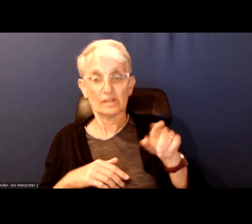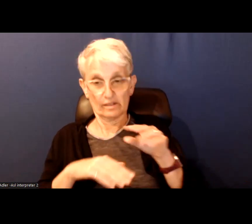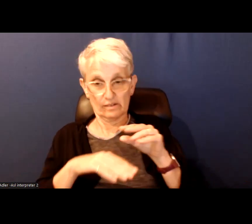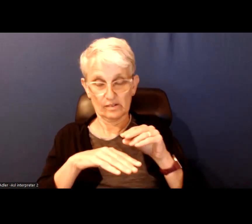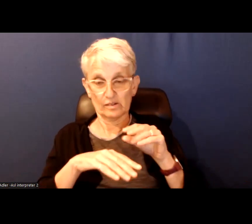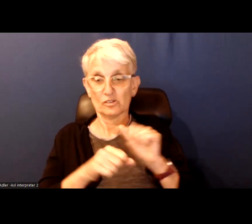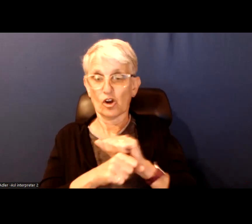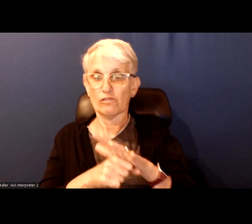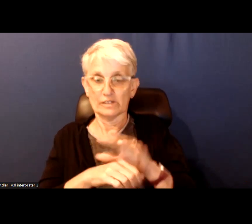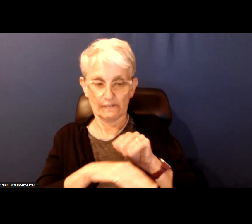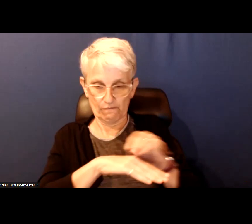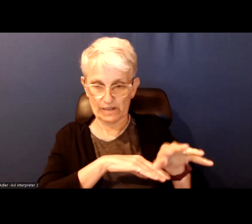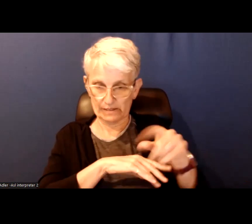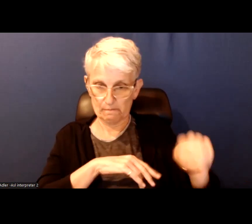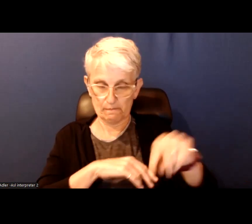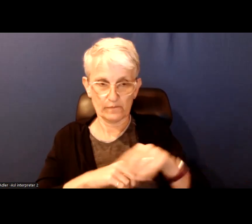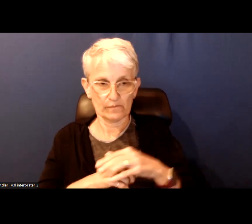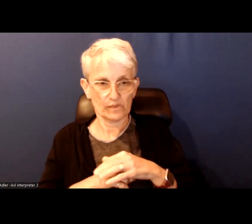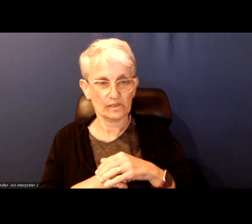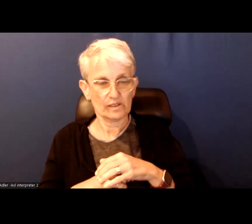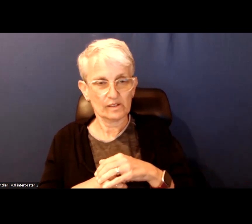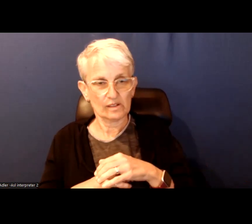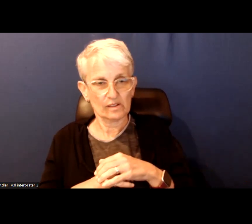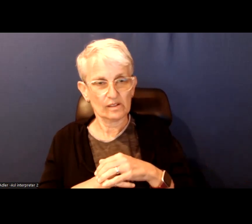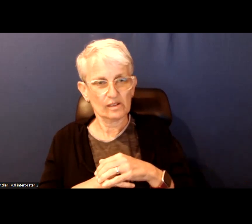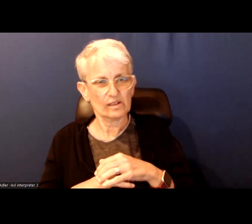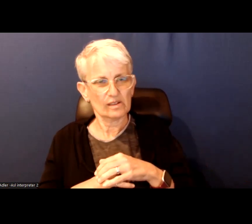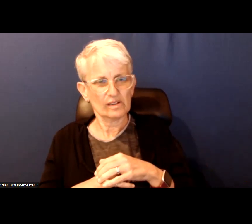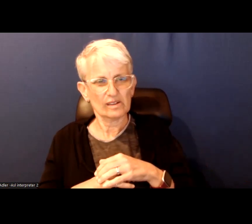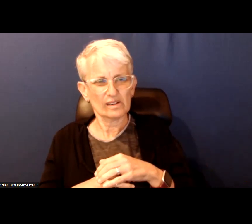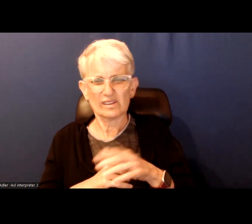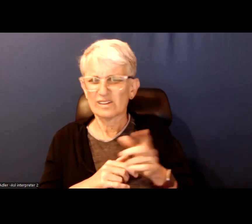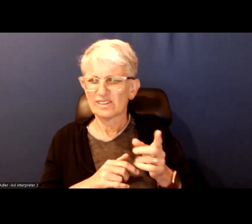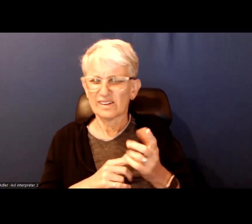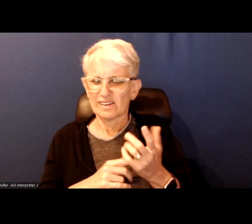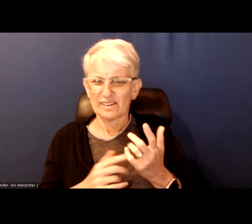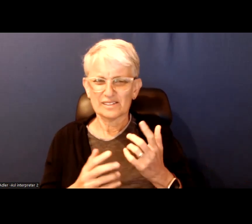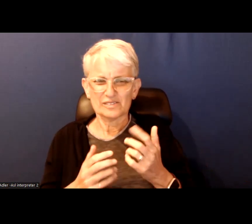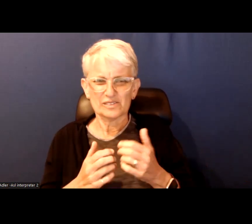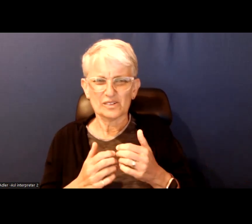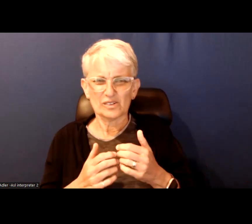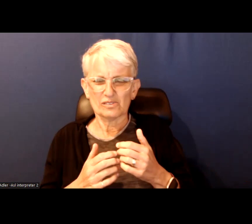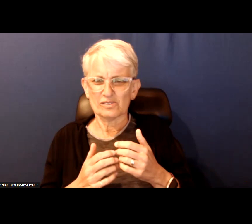And you are losing a lot of their sense of you know we are responsible for each other